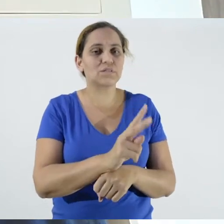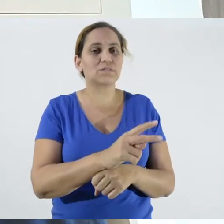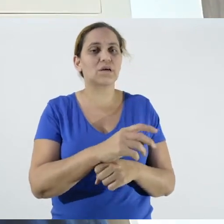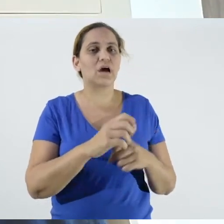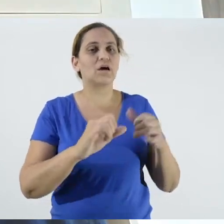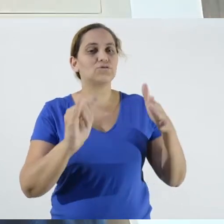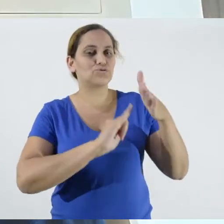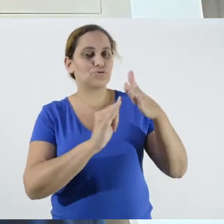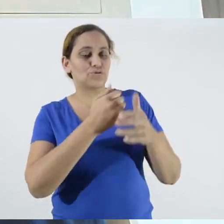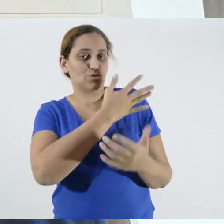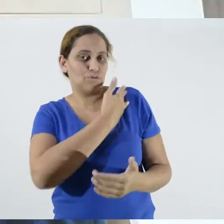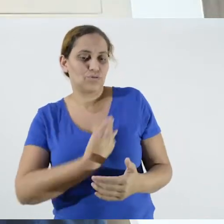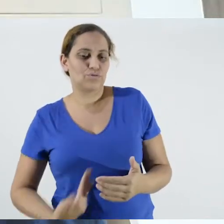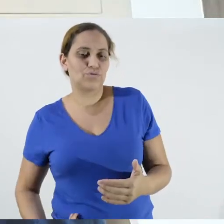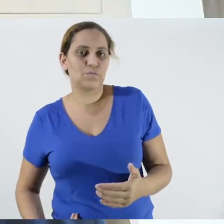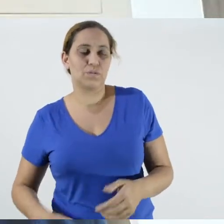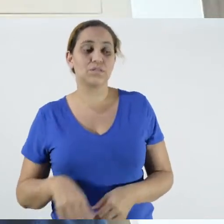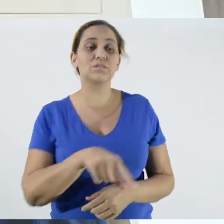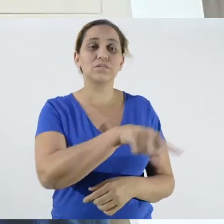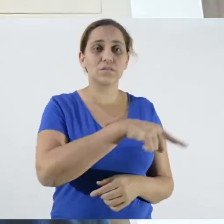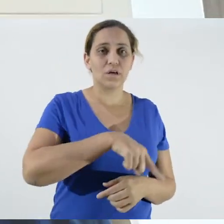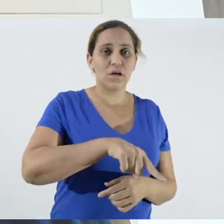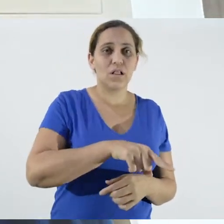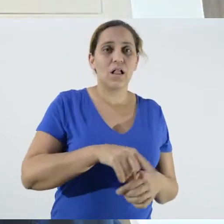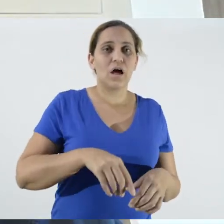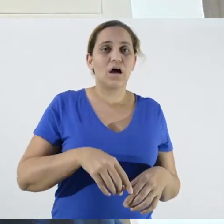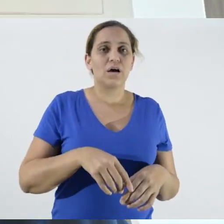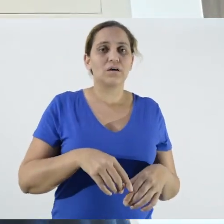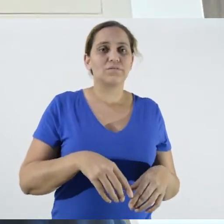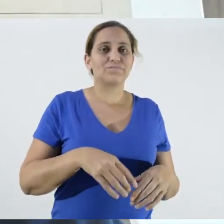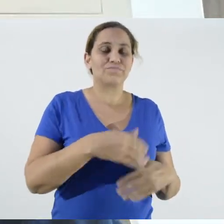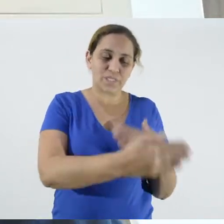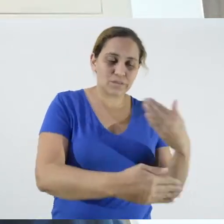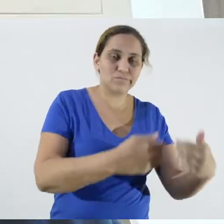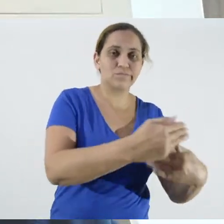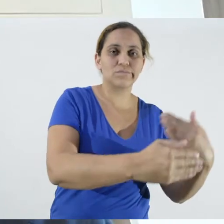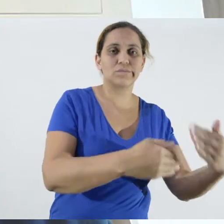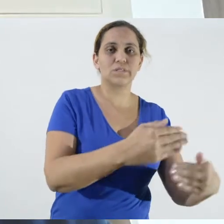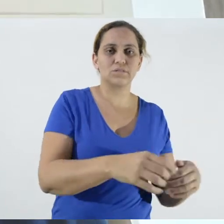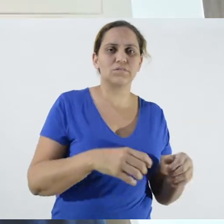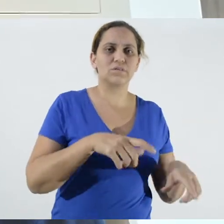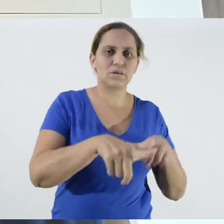people are in the field producing food for us. It was thinking about that,